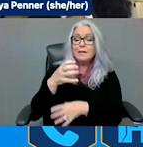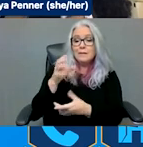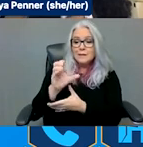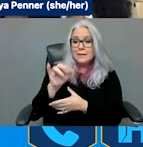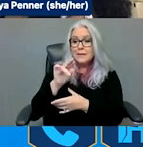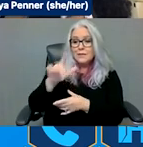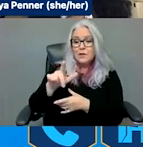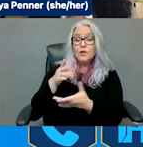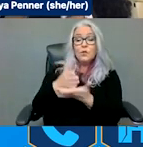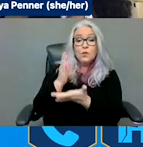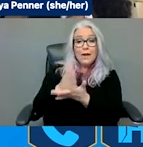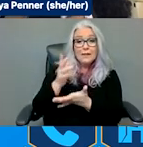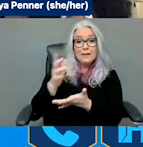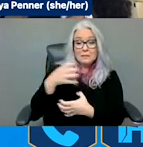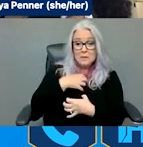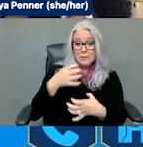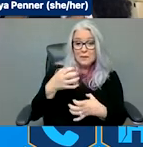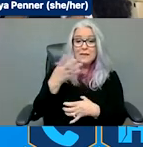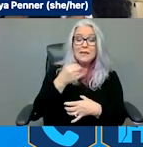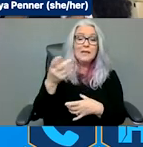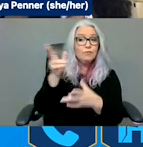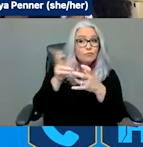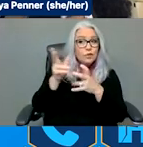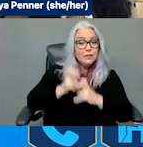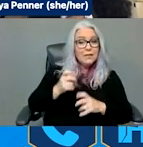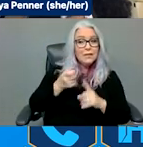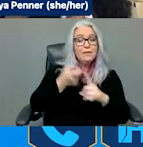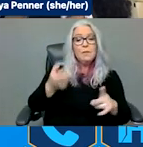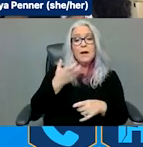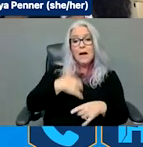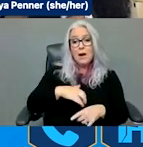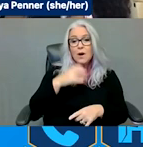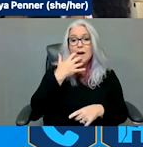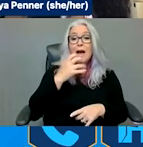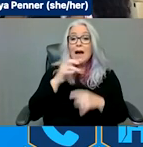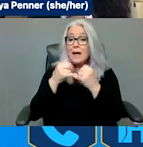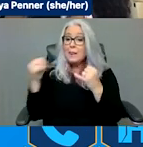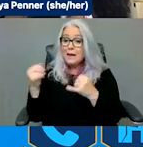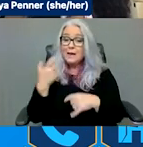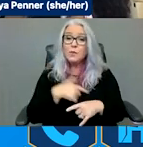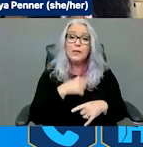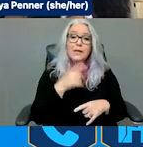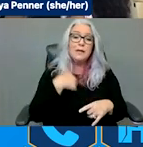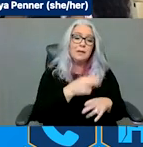to File a Civil Rights Complaint." We always use our local protection and advocacy agencies as a resource for